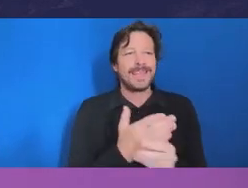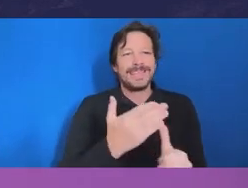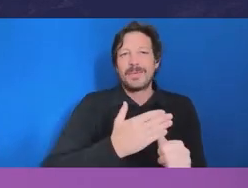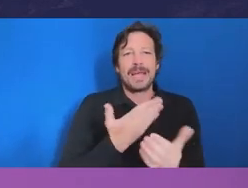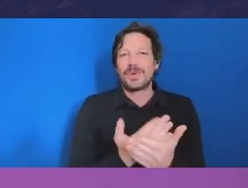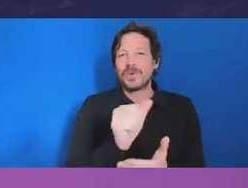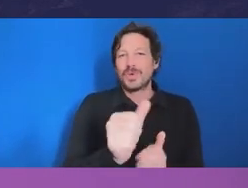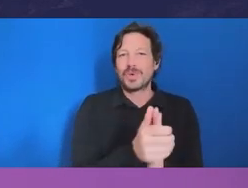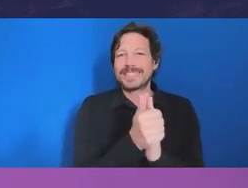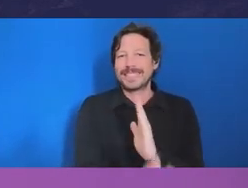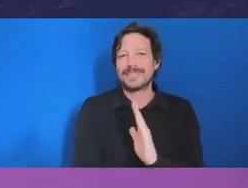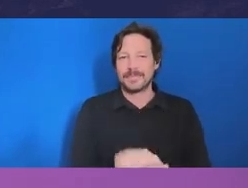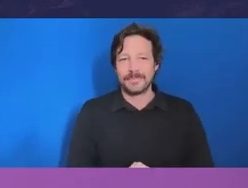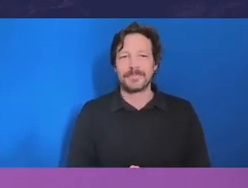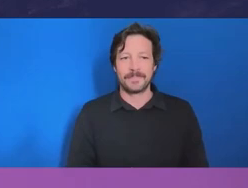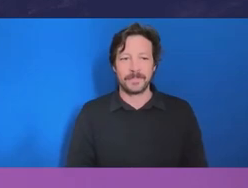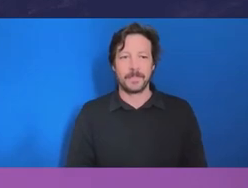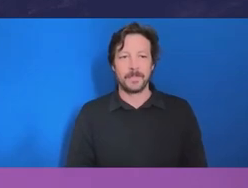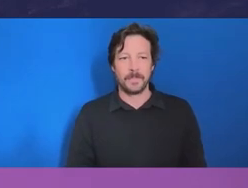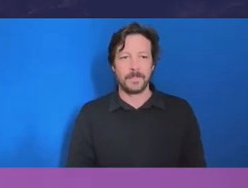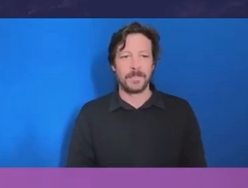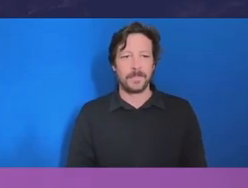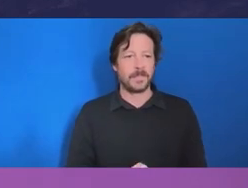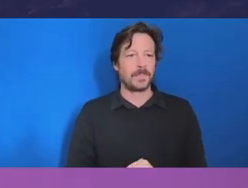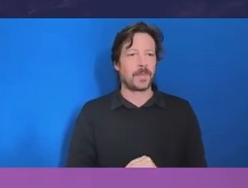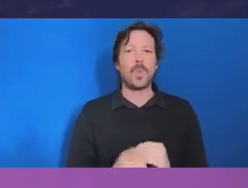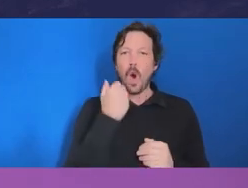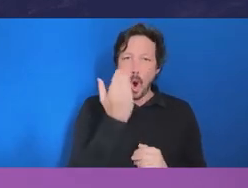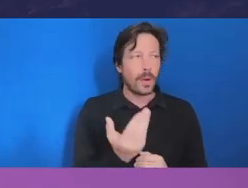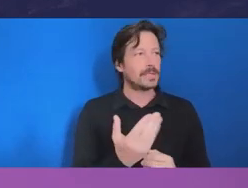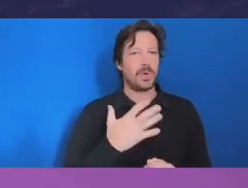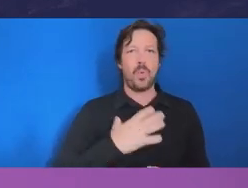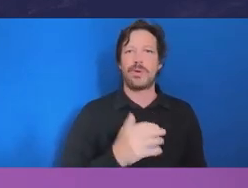But I think we're always looking for good people with integrity,